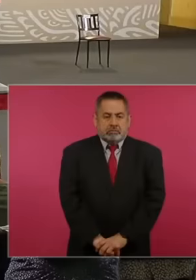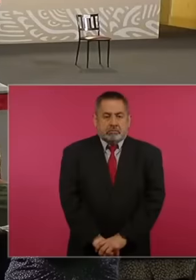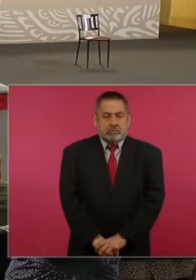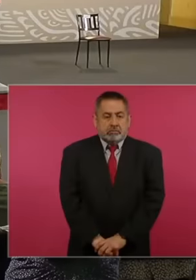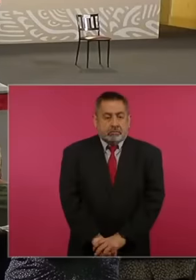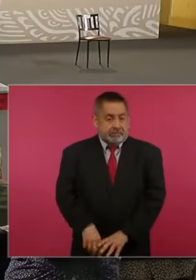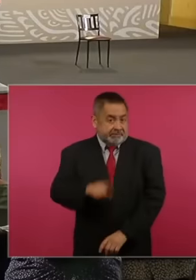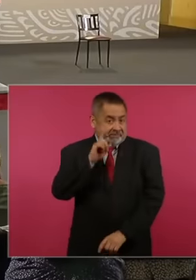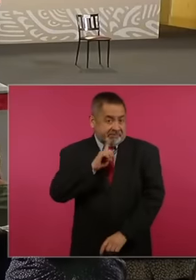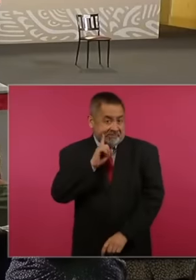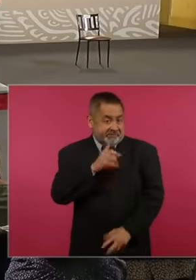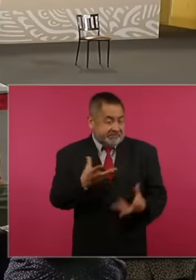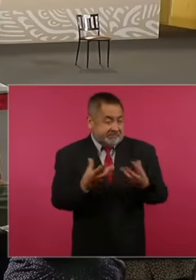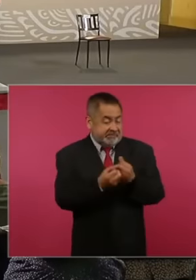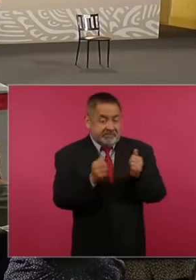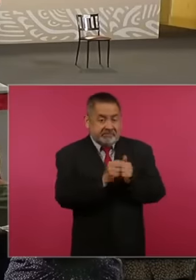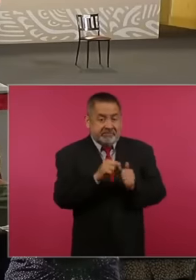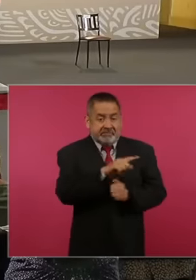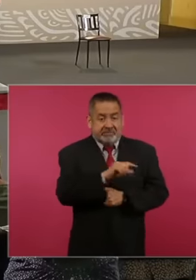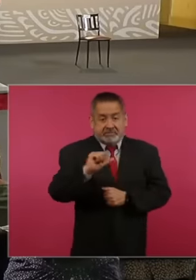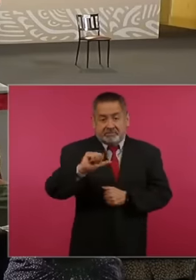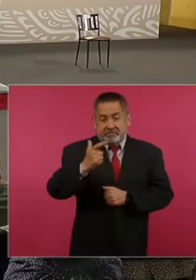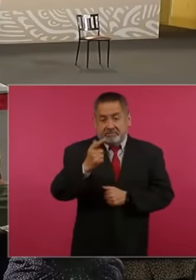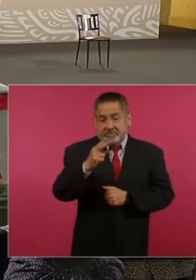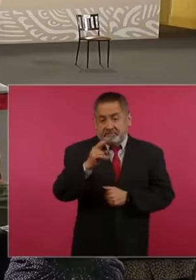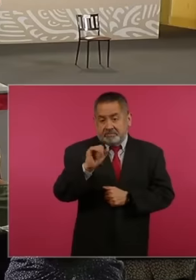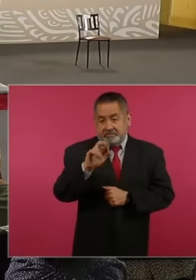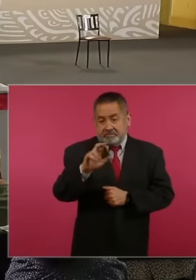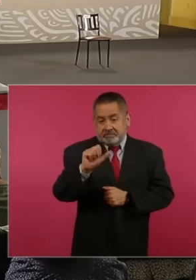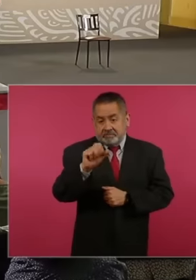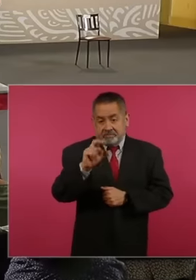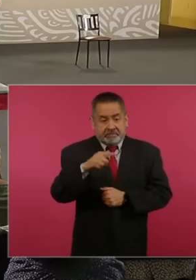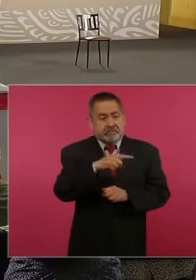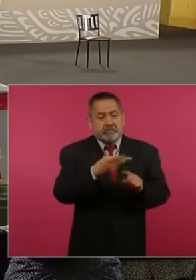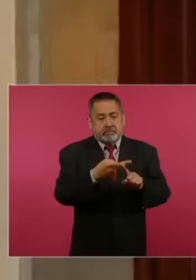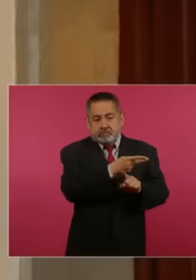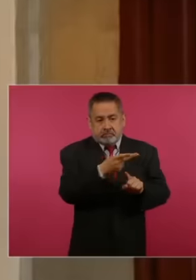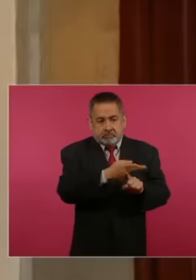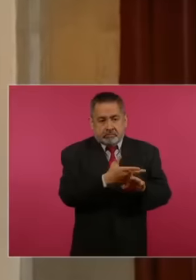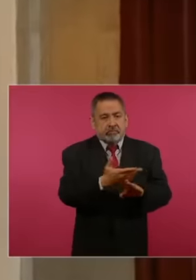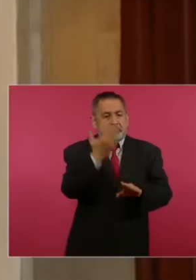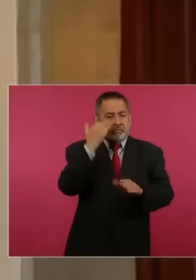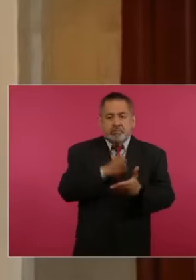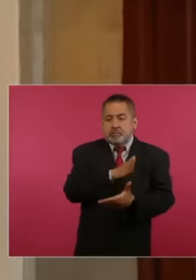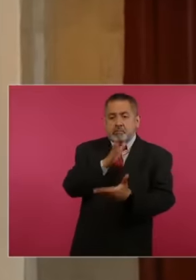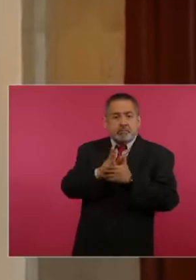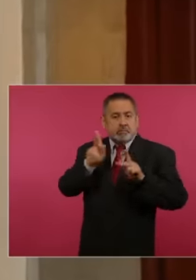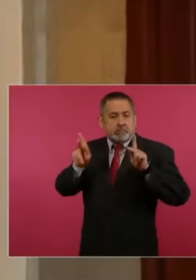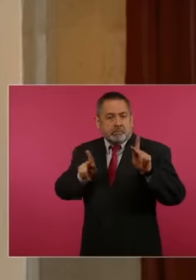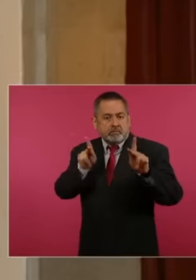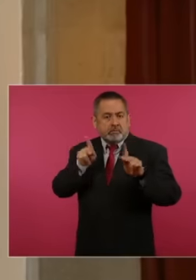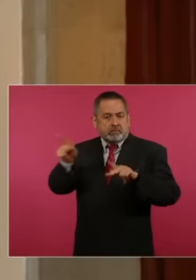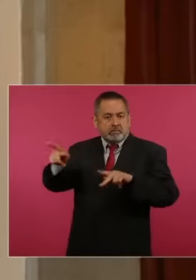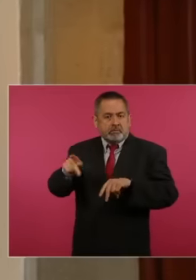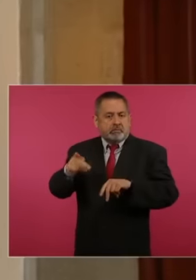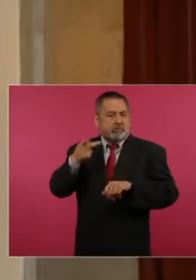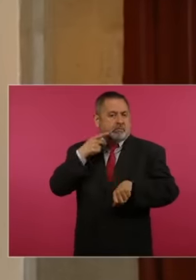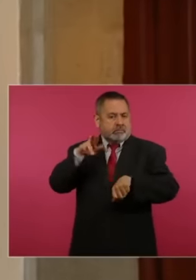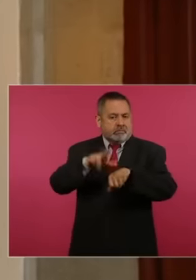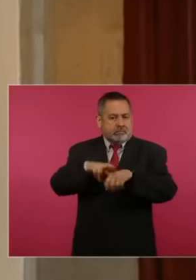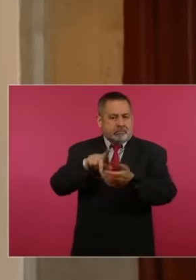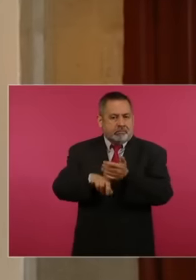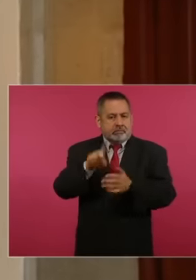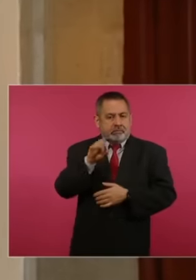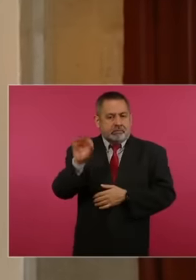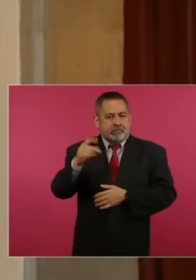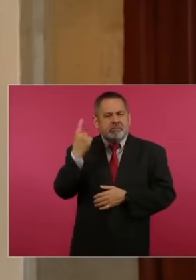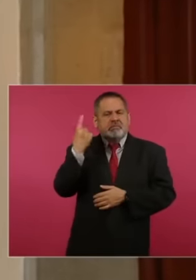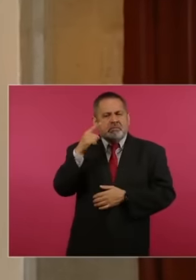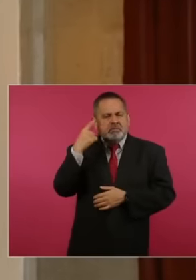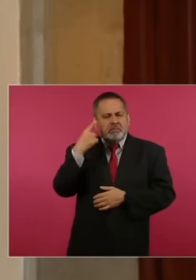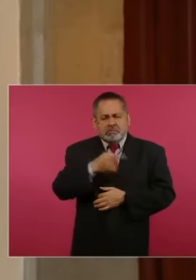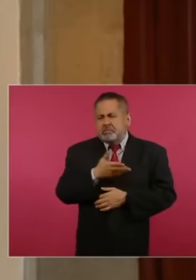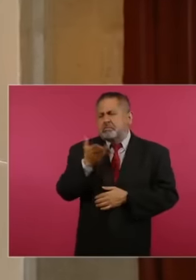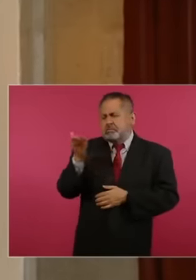at that time they visited the attorney general of the Federal District to ask them to modify